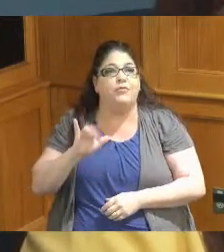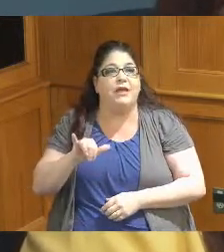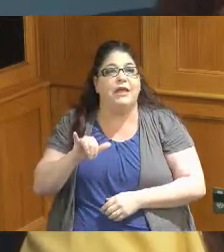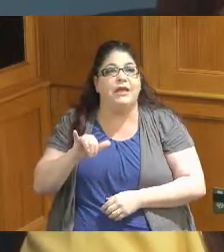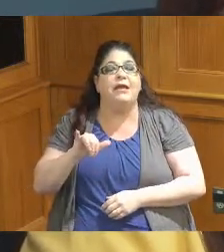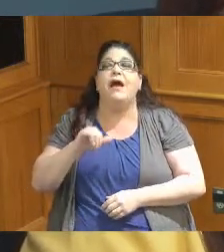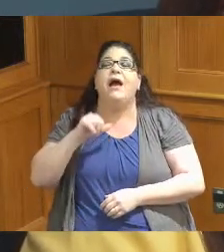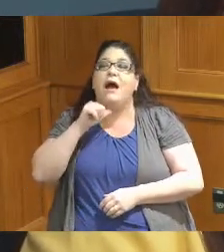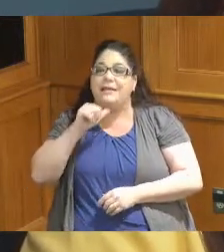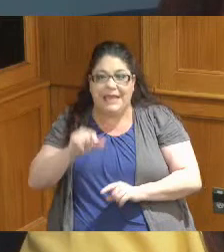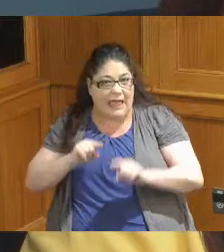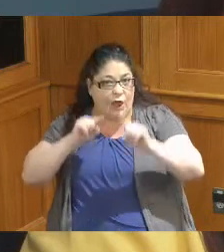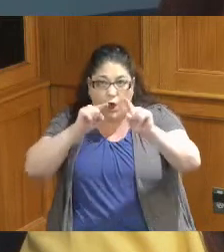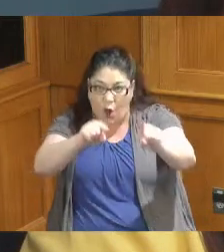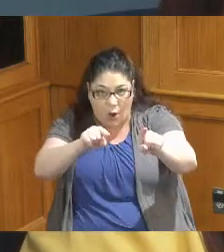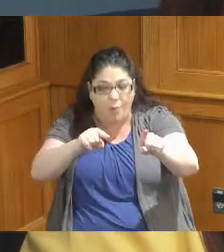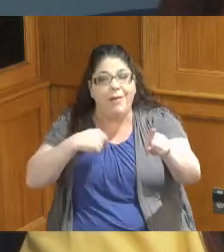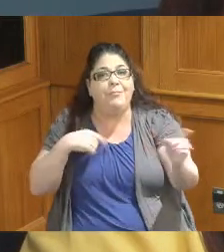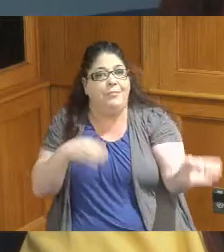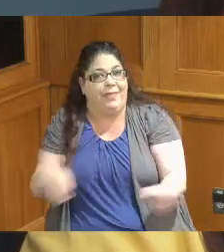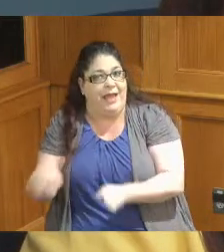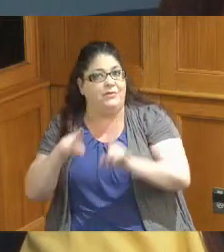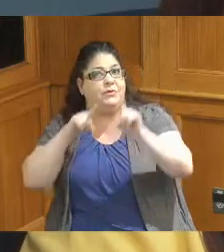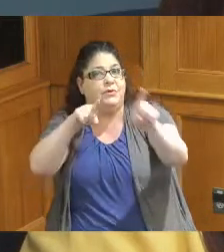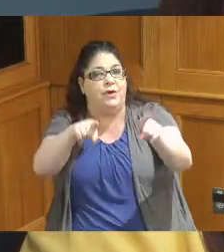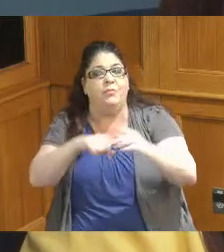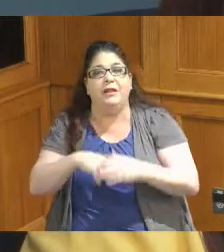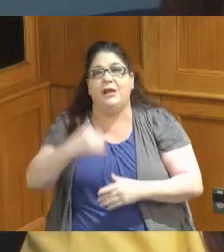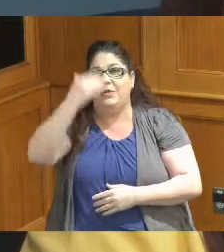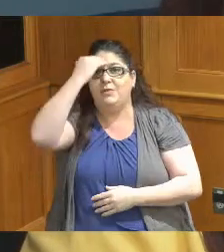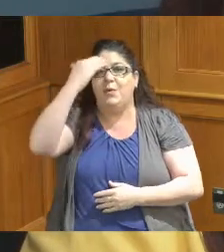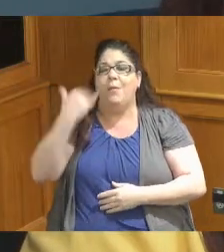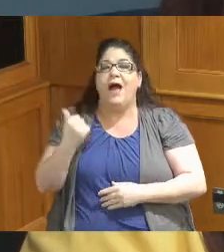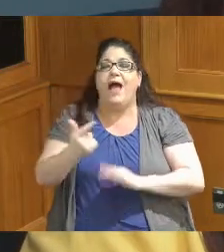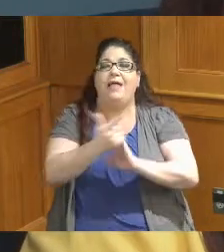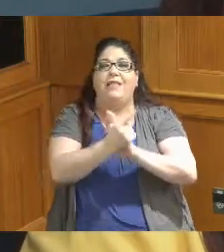make it and I knew that I was not going to make it because there's a legislative breakfast that